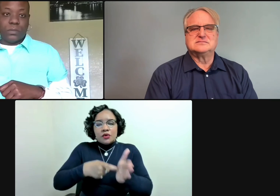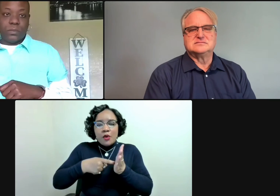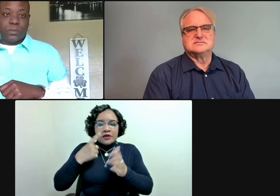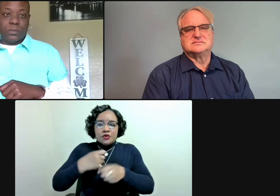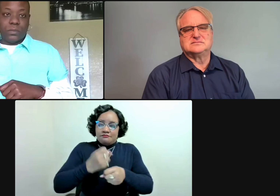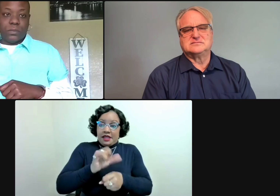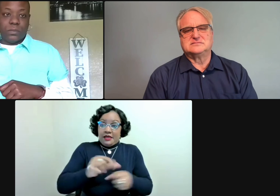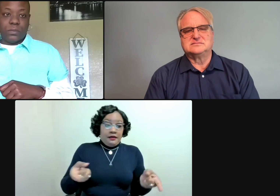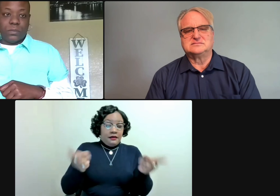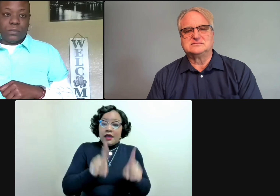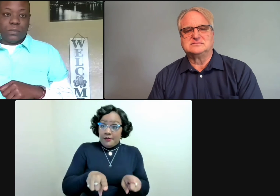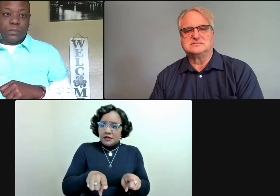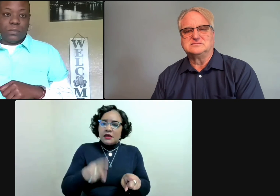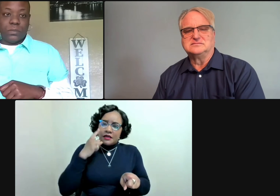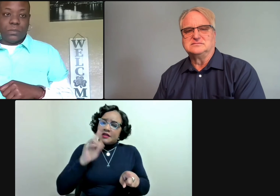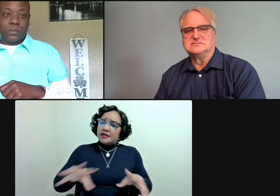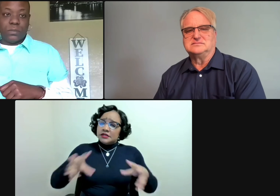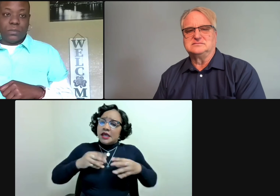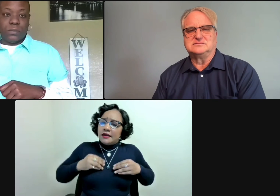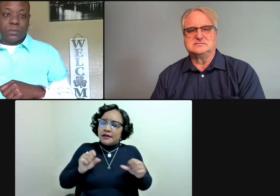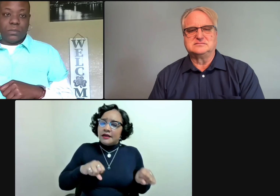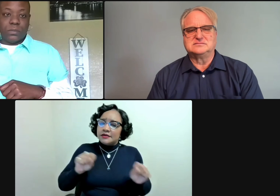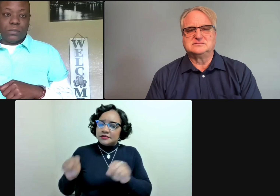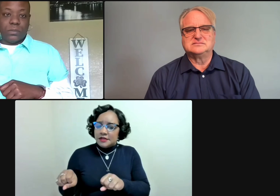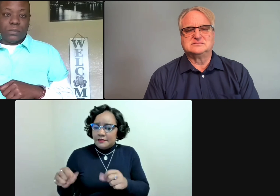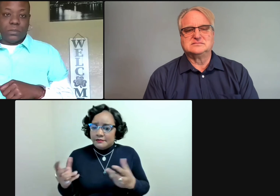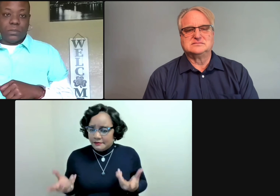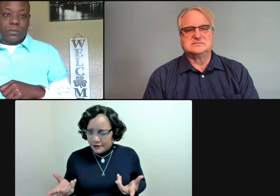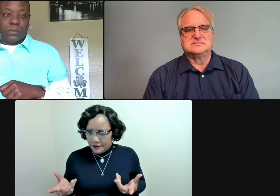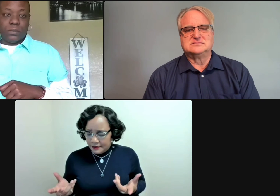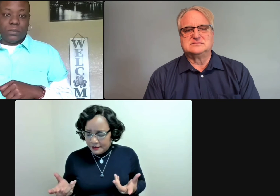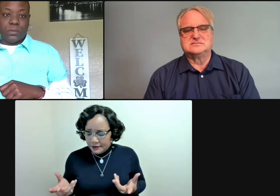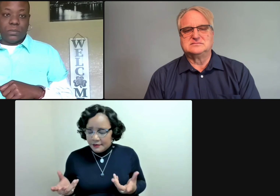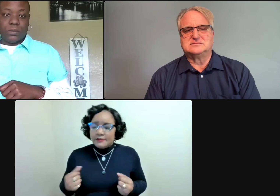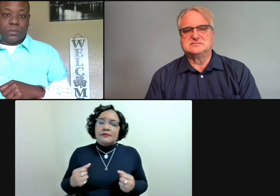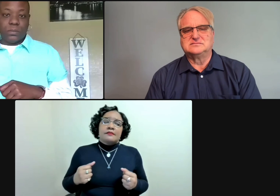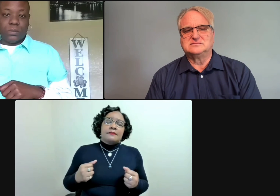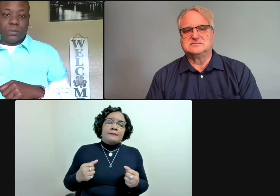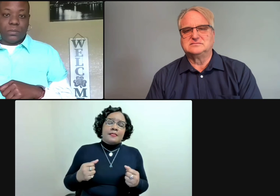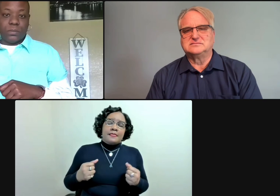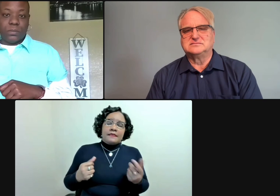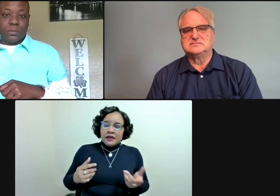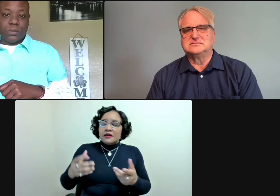to do whatever is required to make that happen. I think whatever is required to make it happen is what is acceptable.